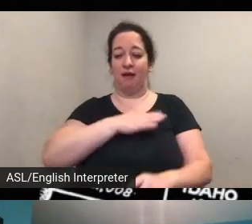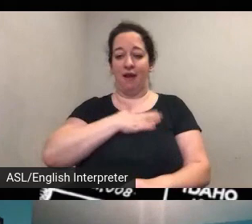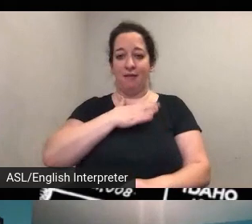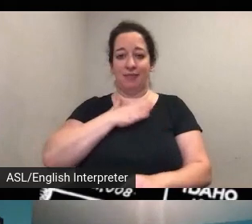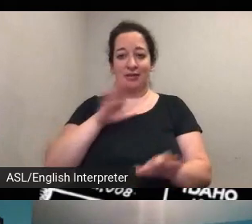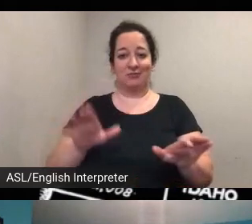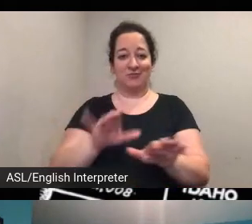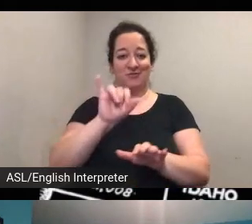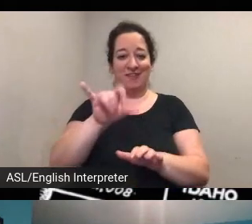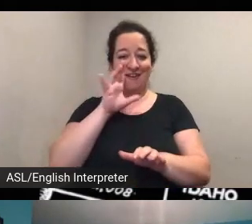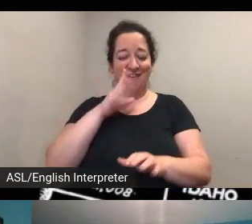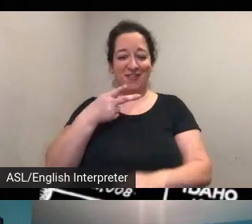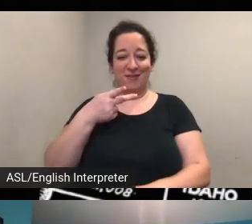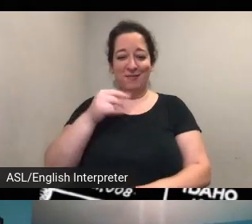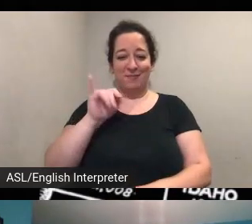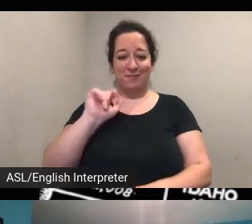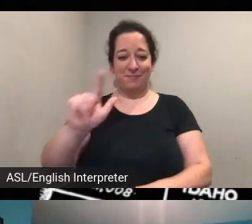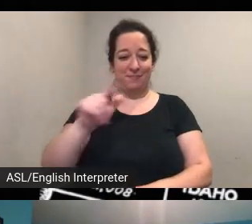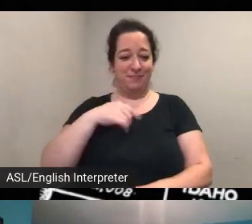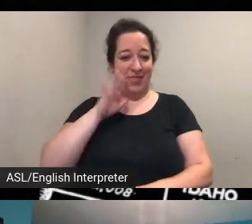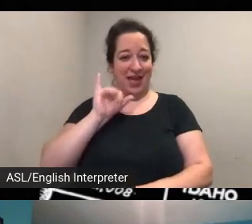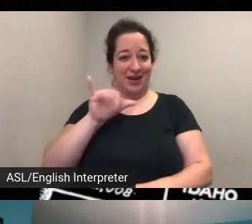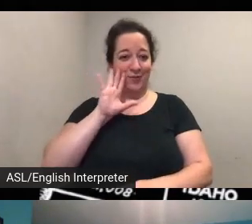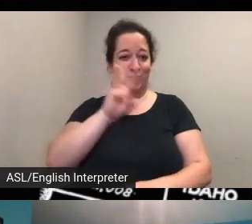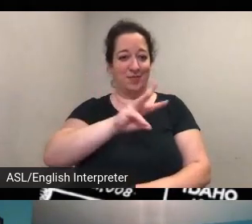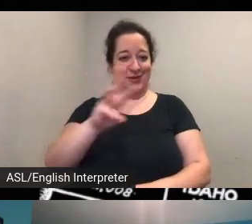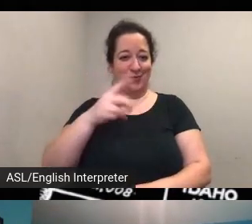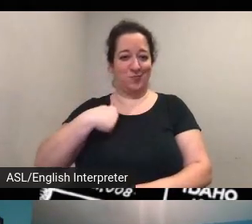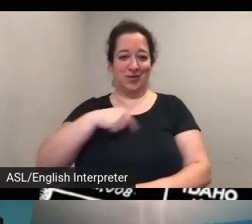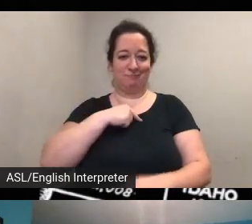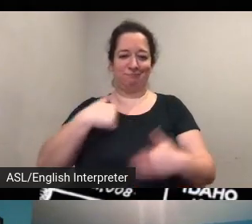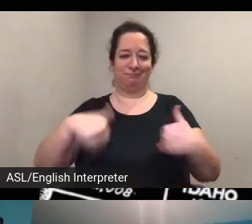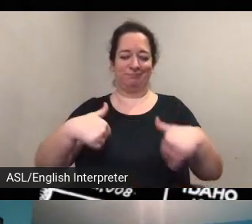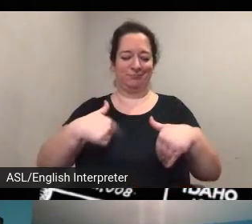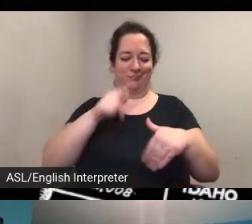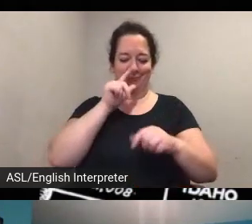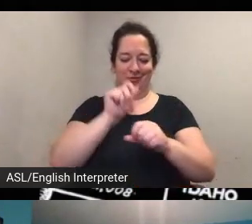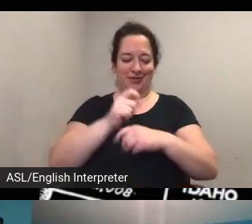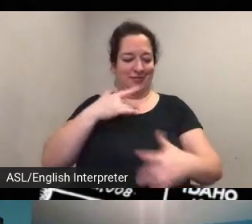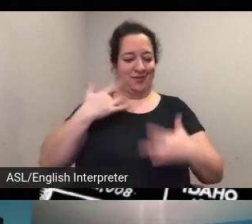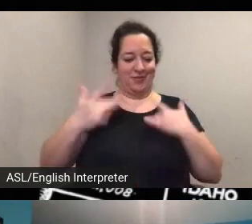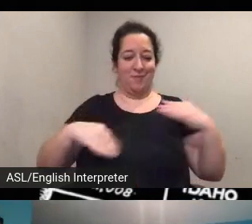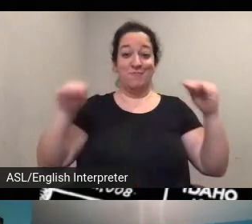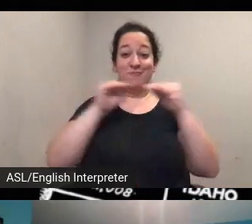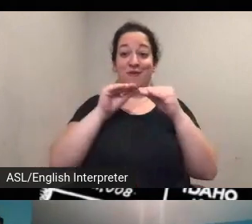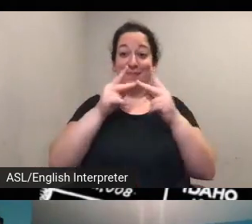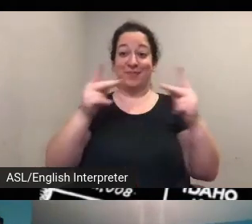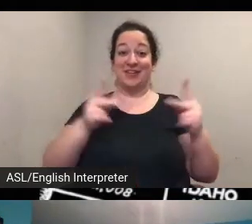on the peel website as well i always in the of the opinion that the more places you put information the better